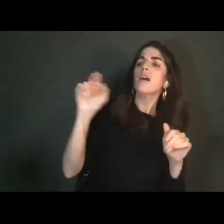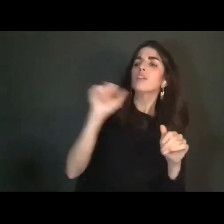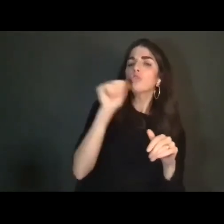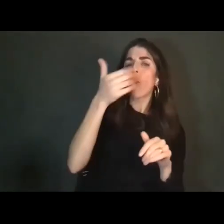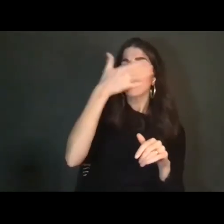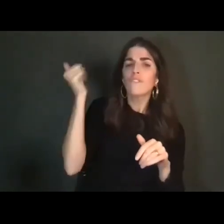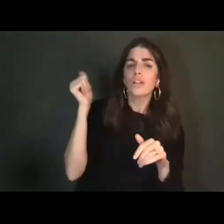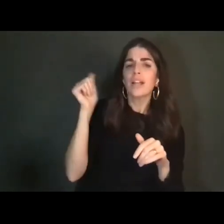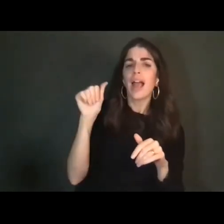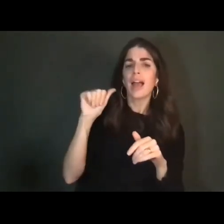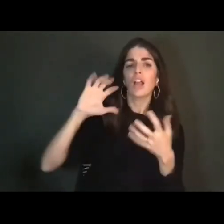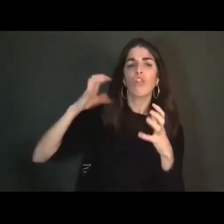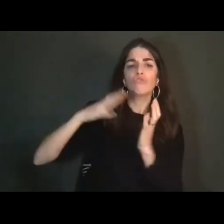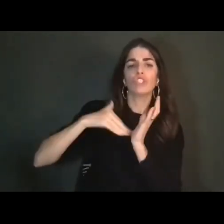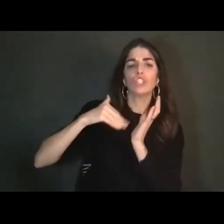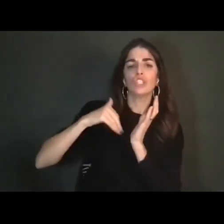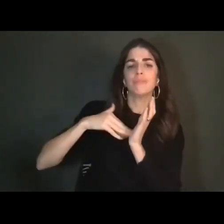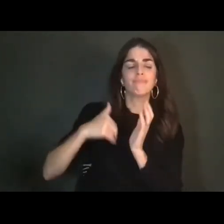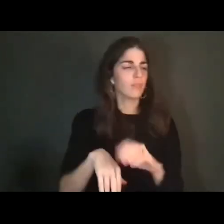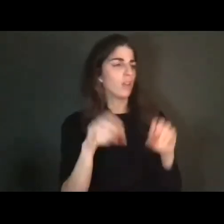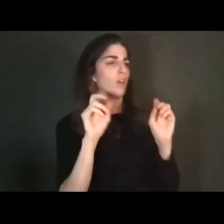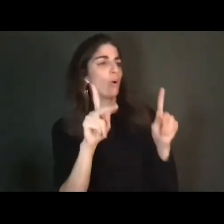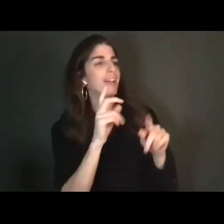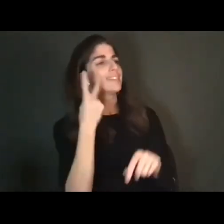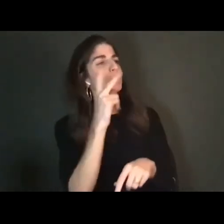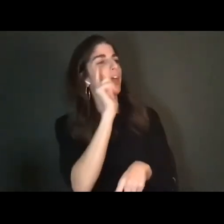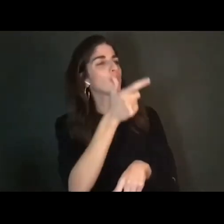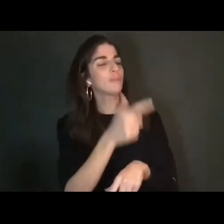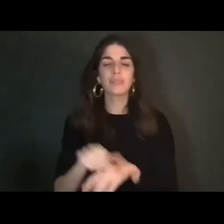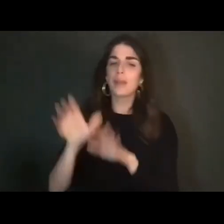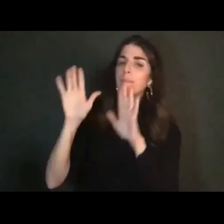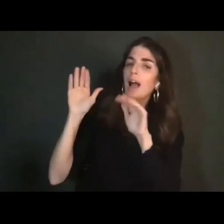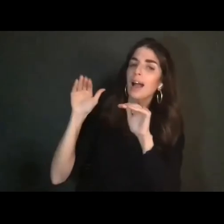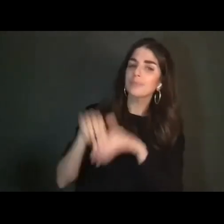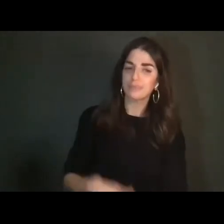Okay! See you later! >> CASSANDRA: Bye! Papa!